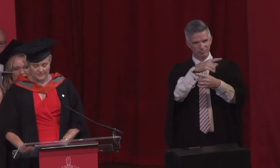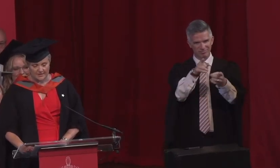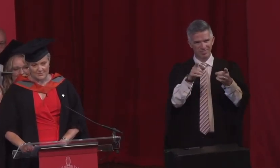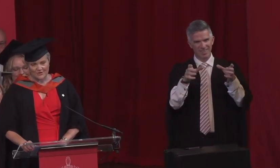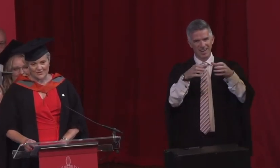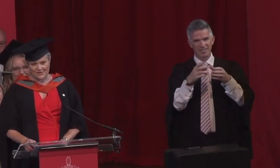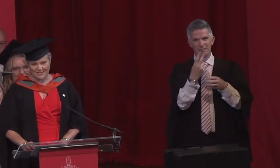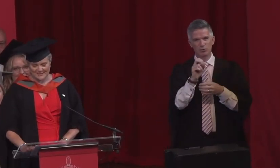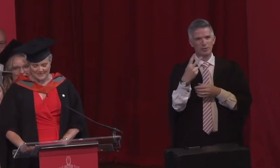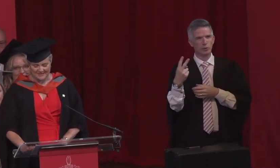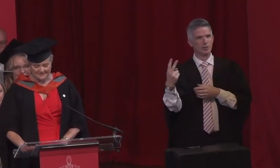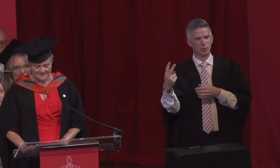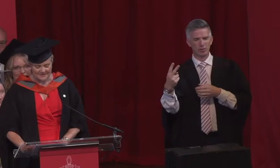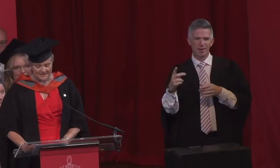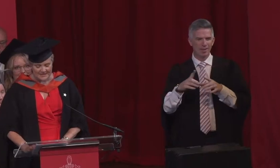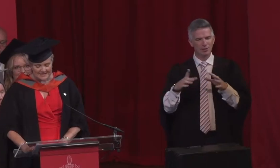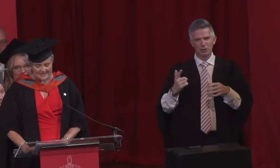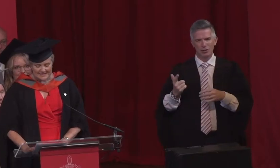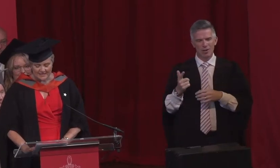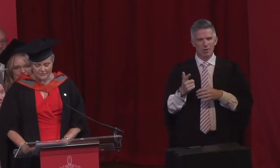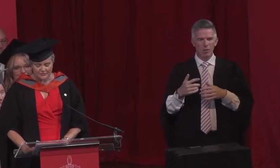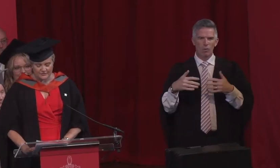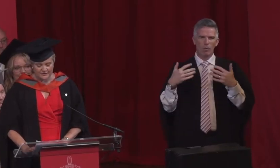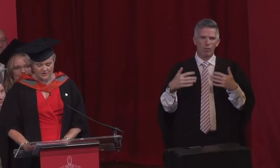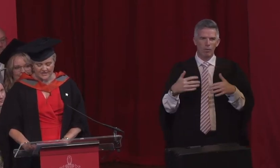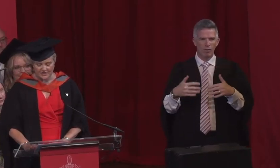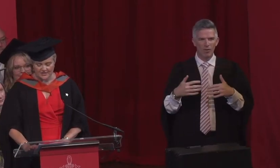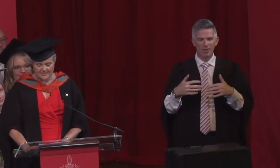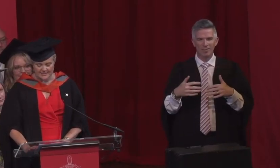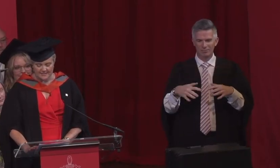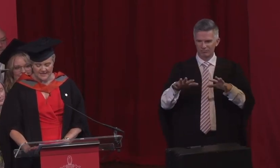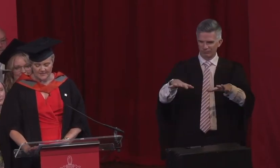and what a journey it's been. Sitting in a room full of strangers in September